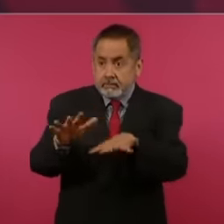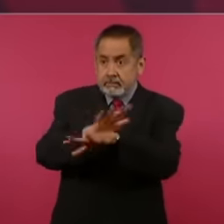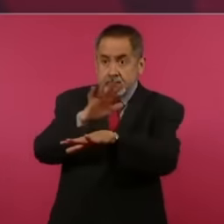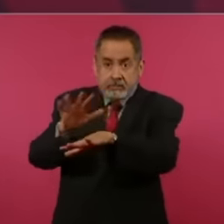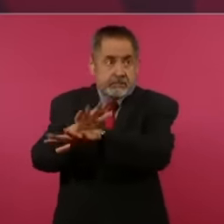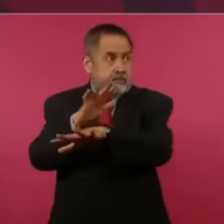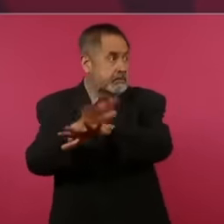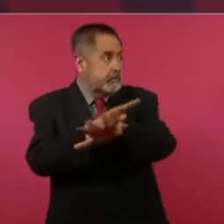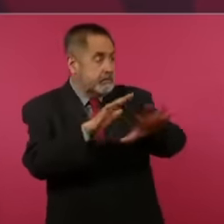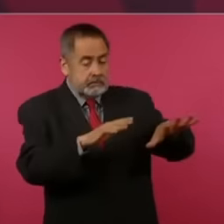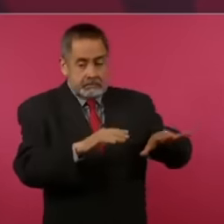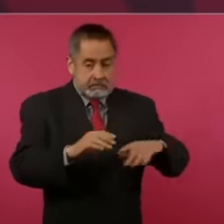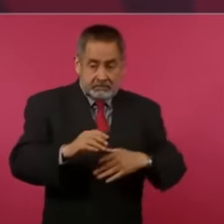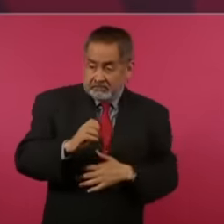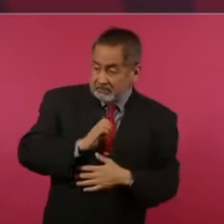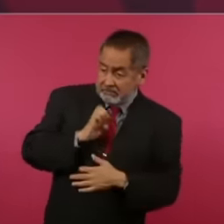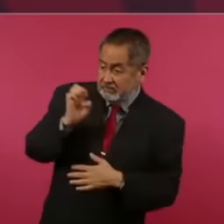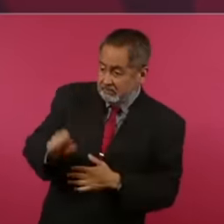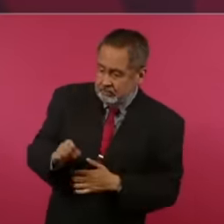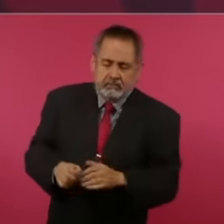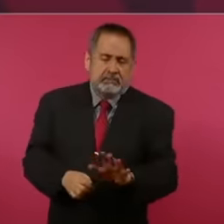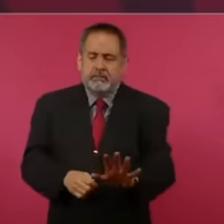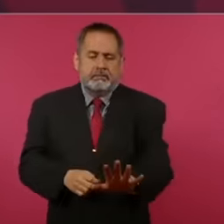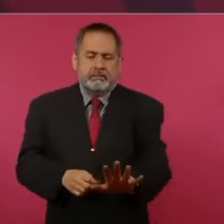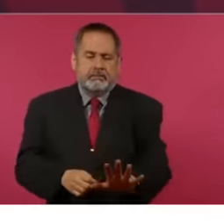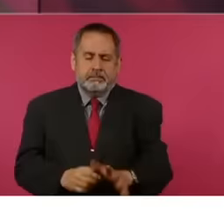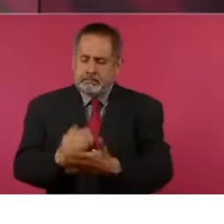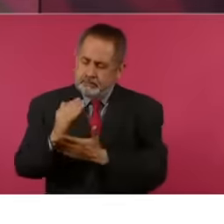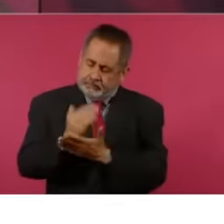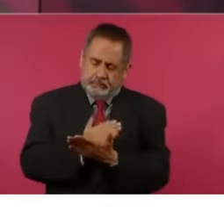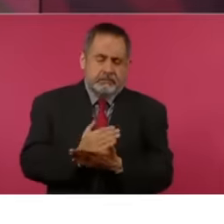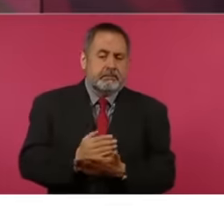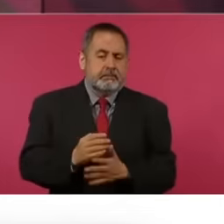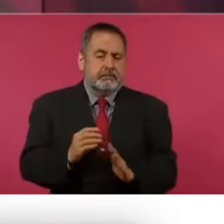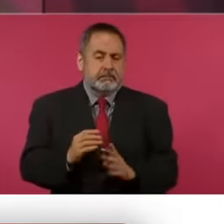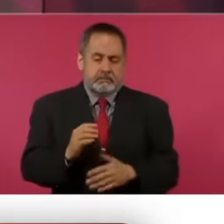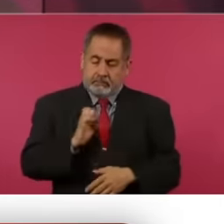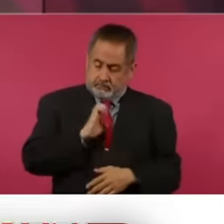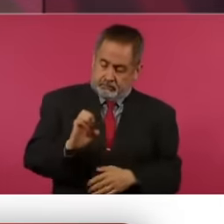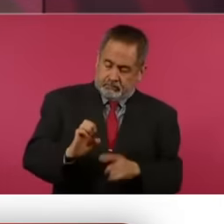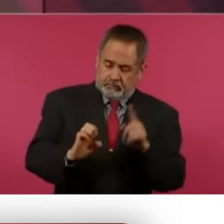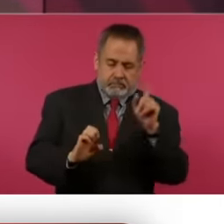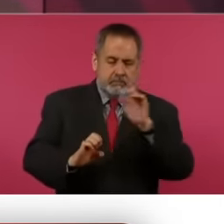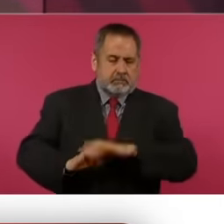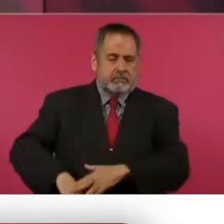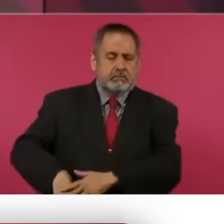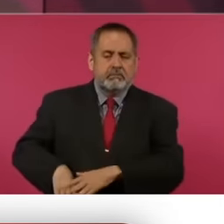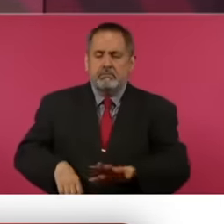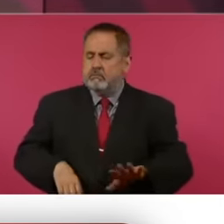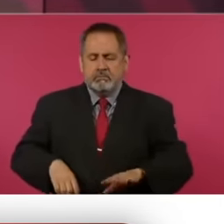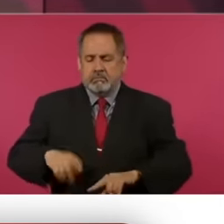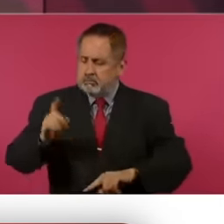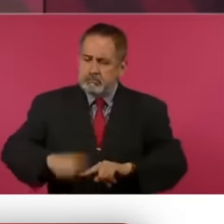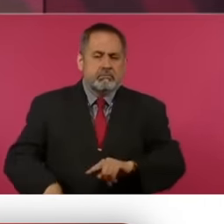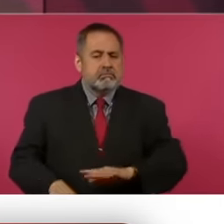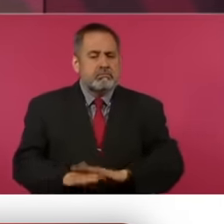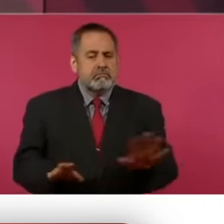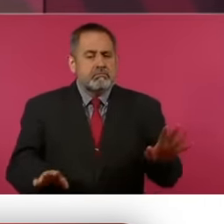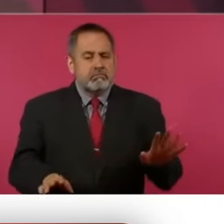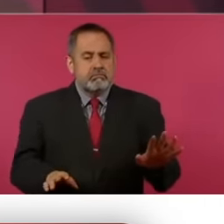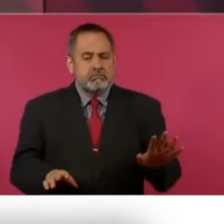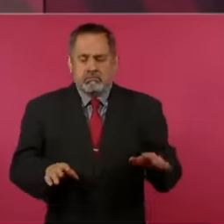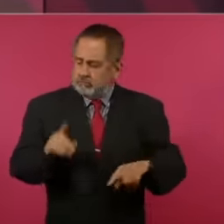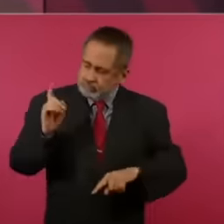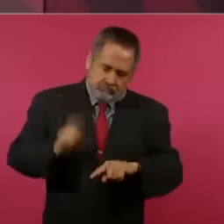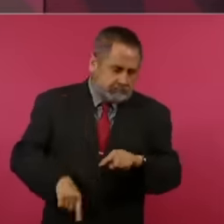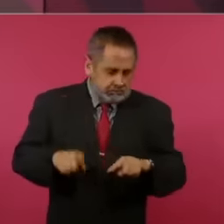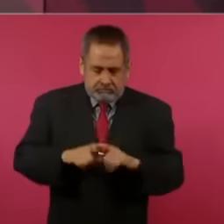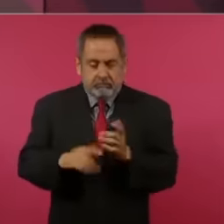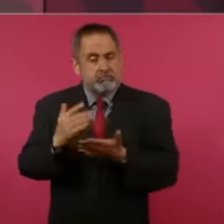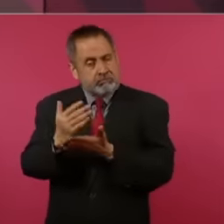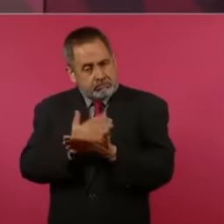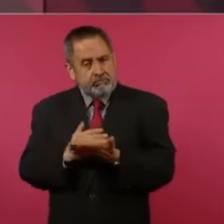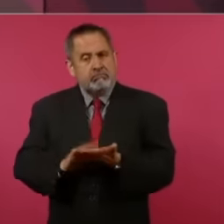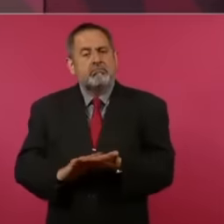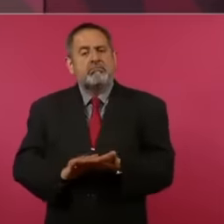must be avoided by all means and I have